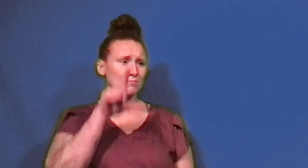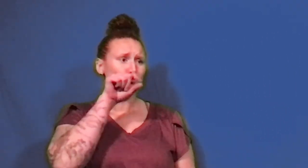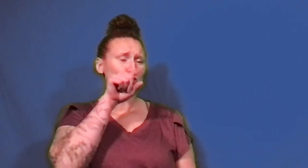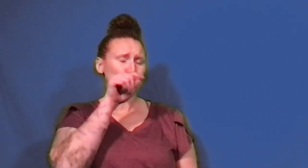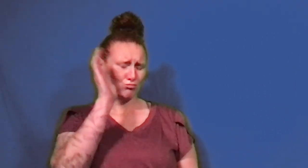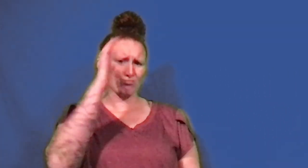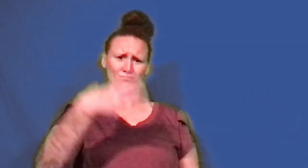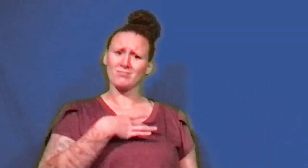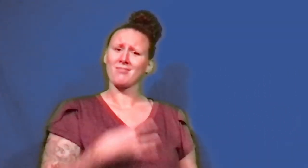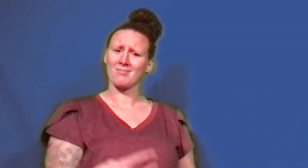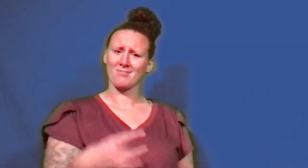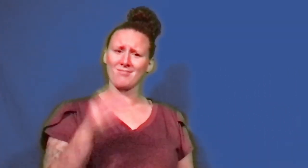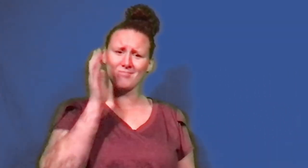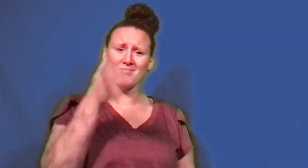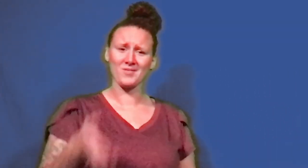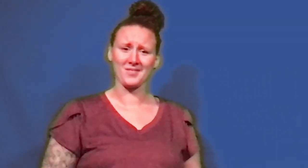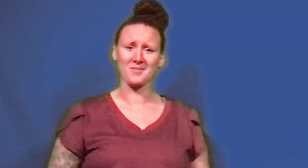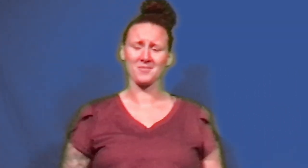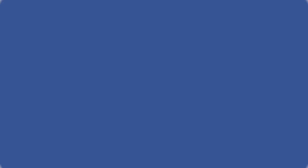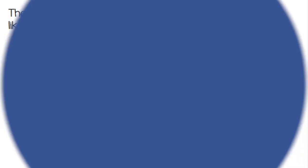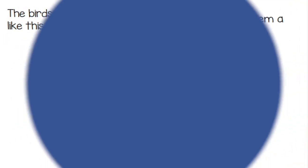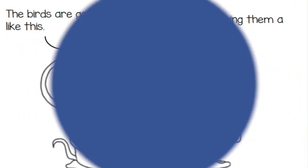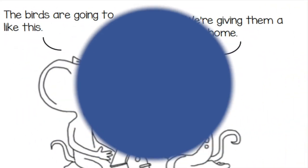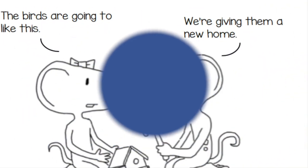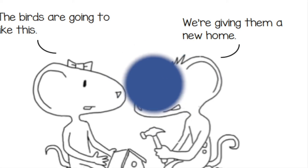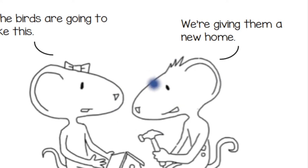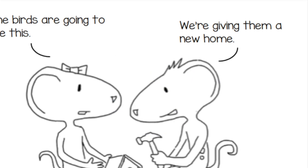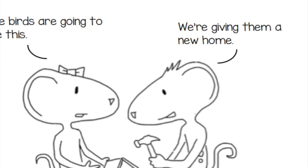The birds are gonna like this.